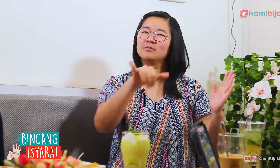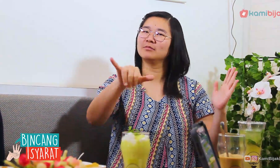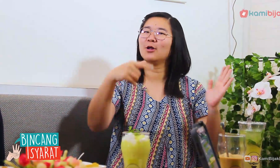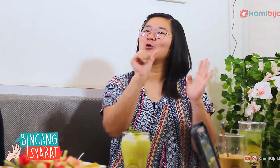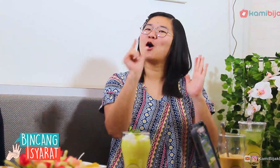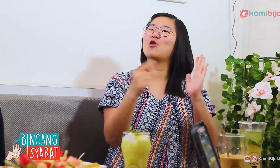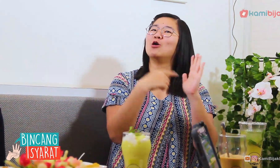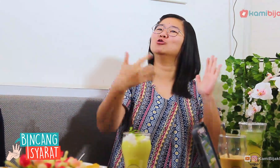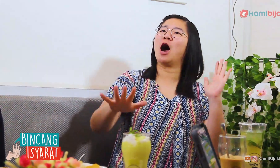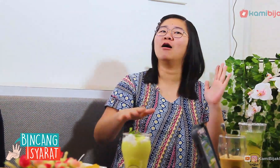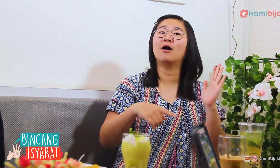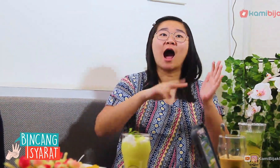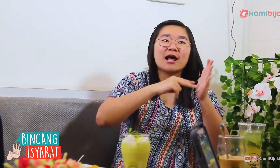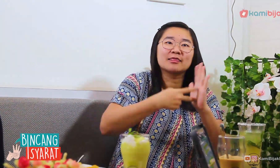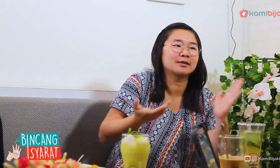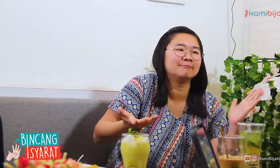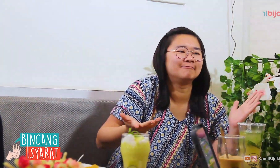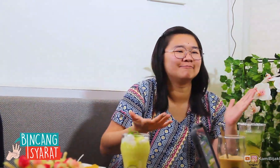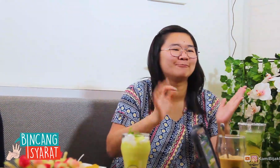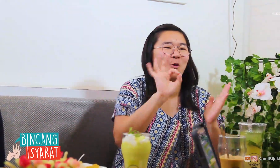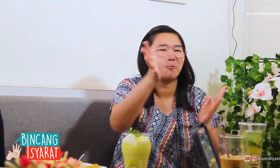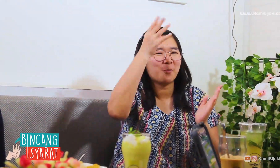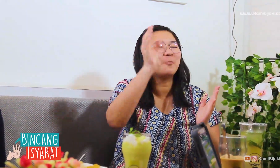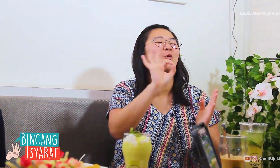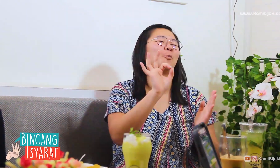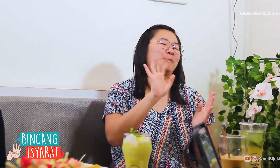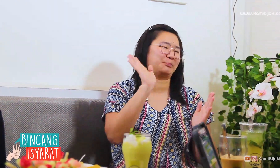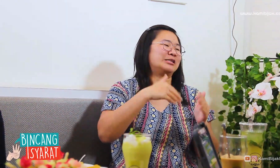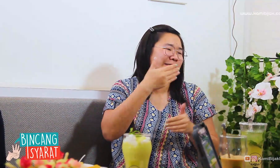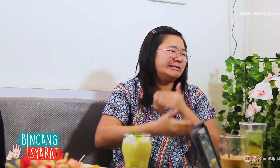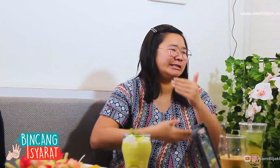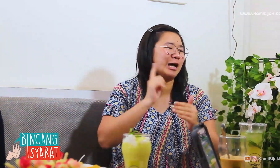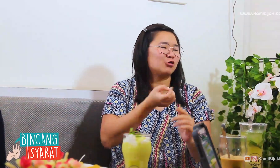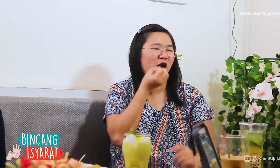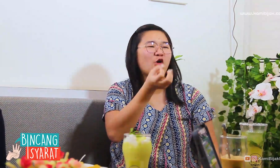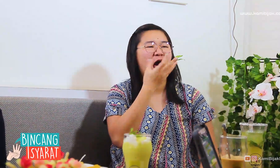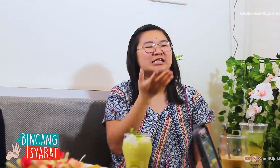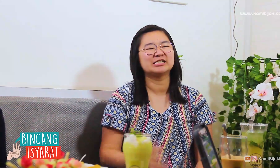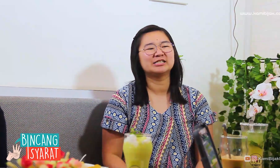Just to pass the law and it's legal, but there is still no action. So we continue to advocate.